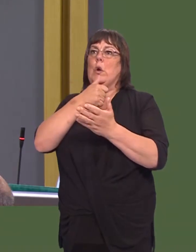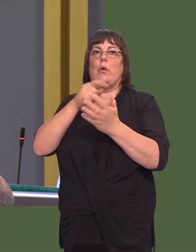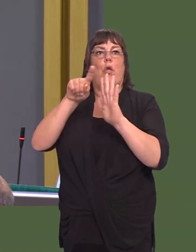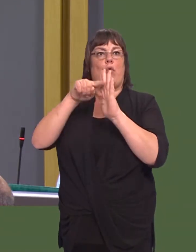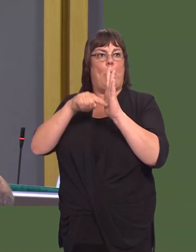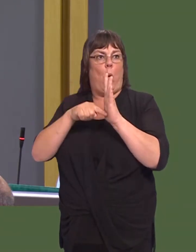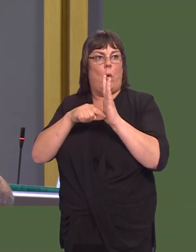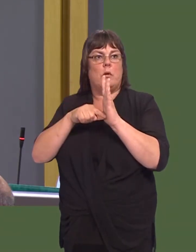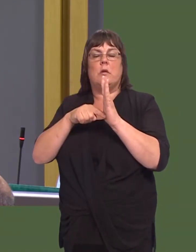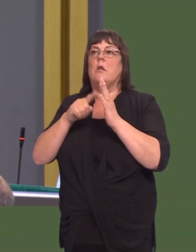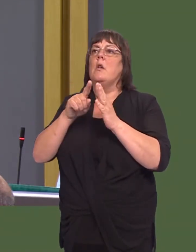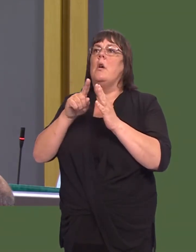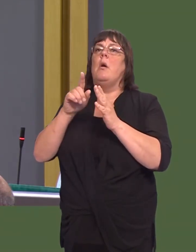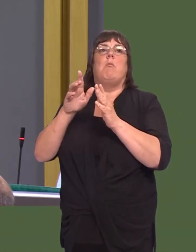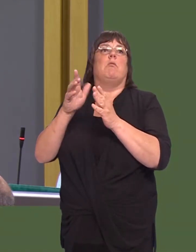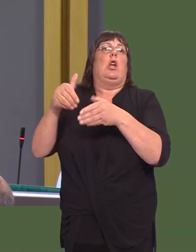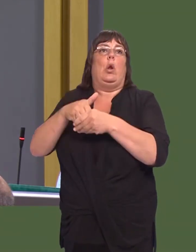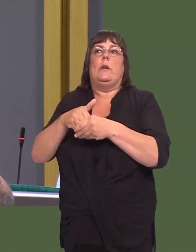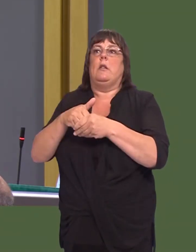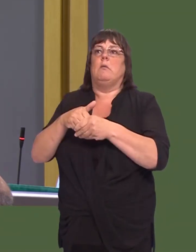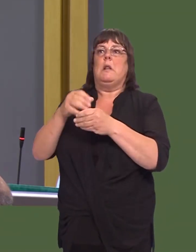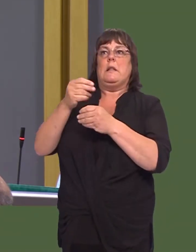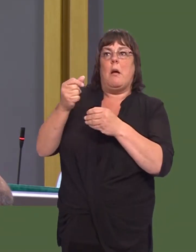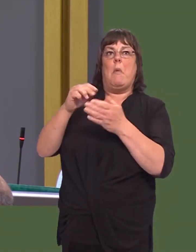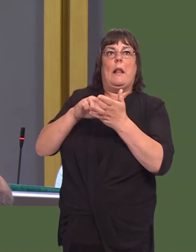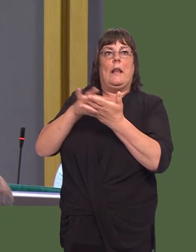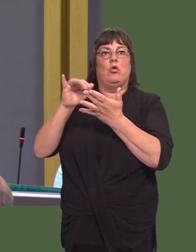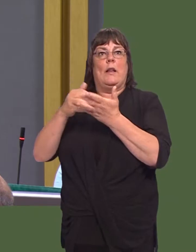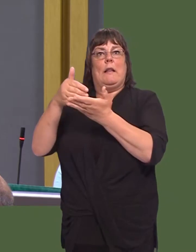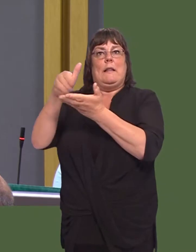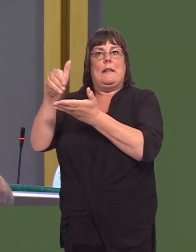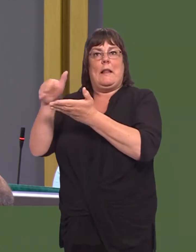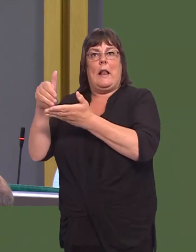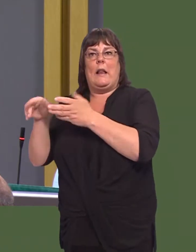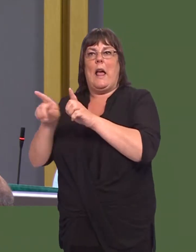selling off many parts of the NHS estate in England as part of a process including a two-for-one,